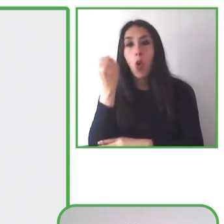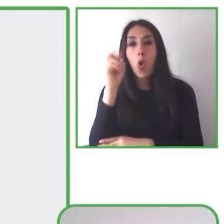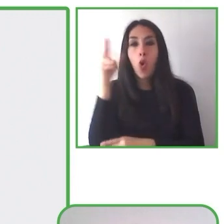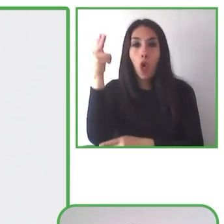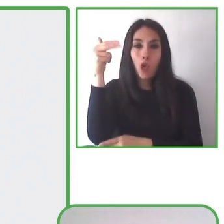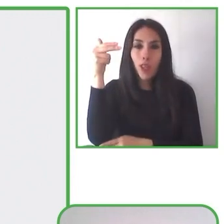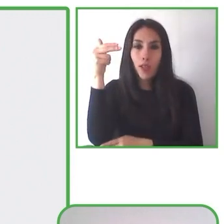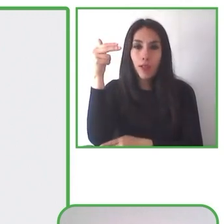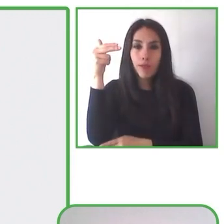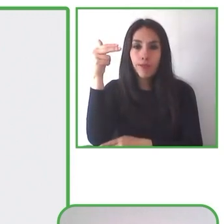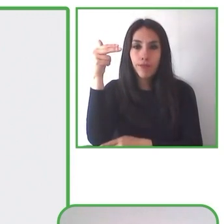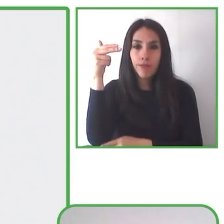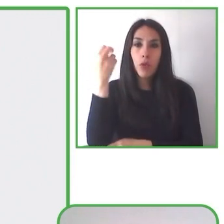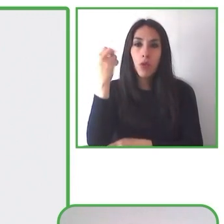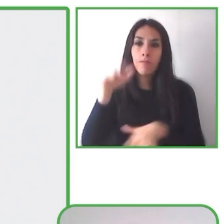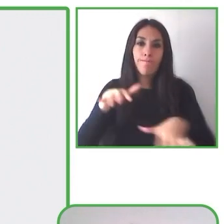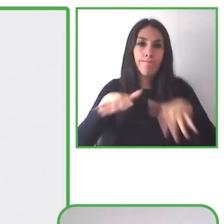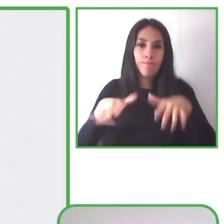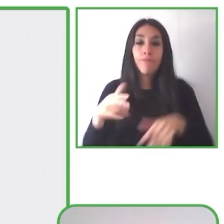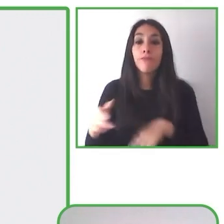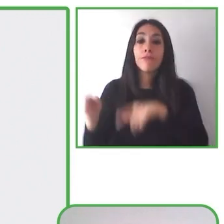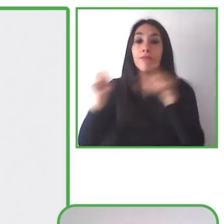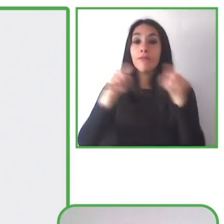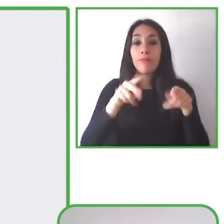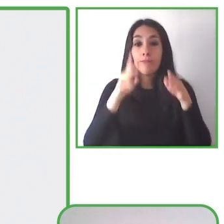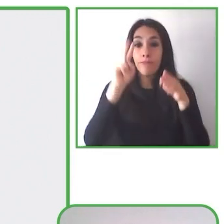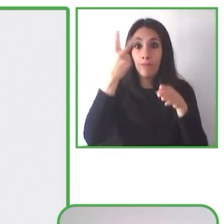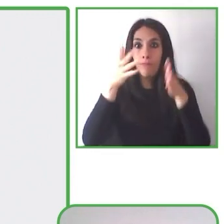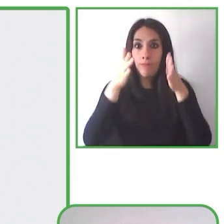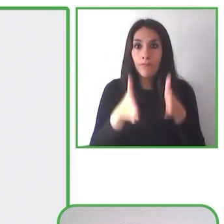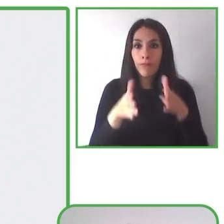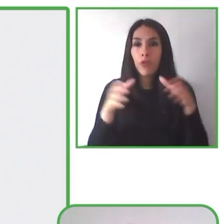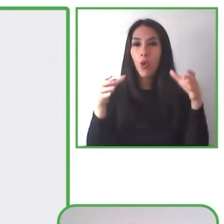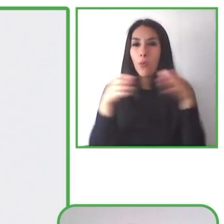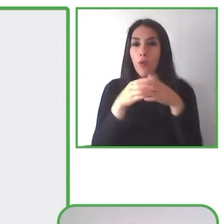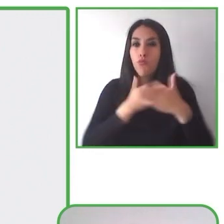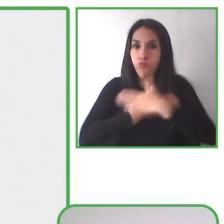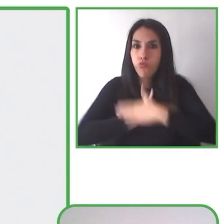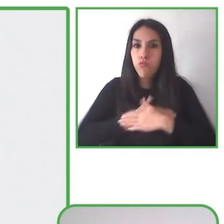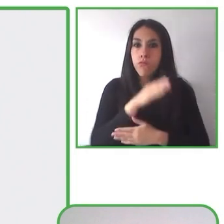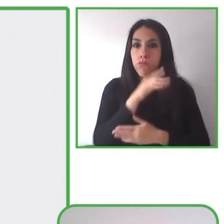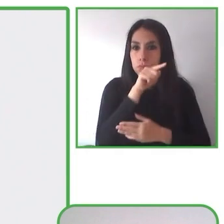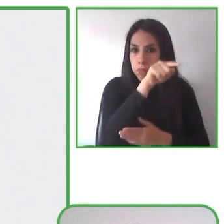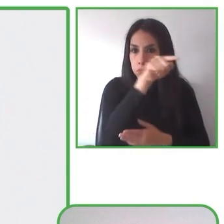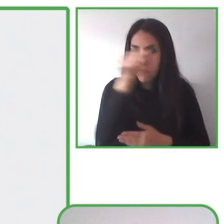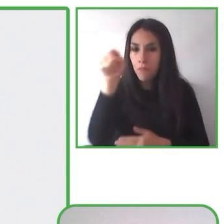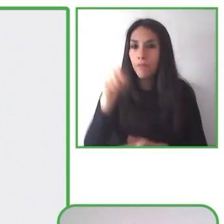We collect the accessibility information through our app that is called Accessibility Mapping System.